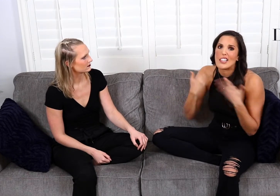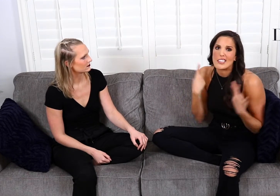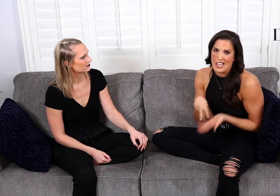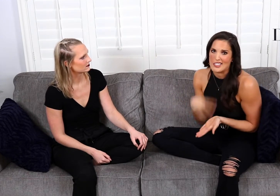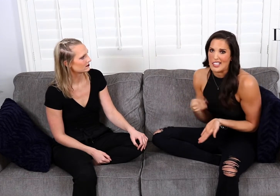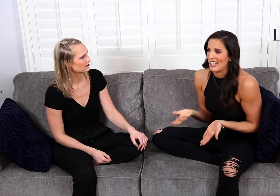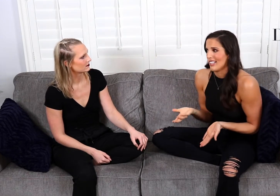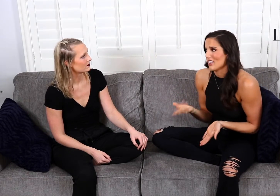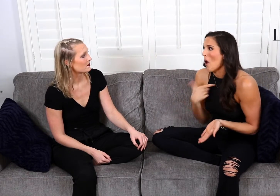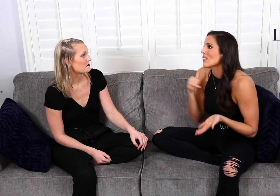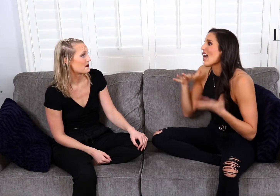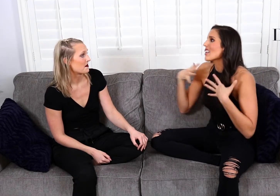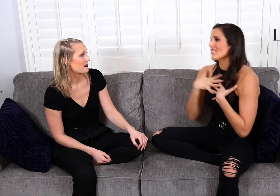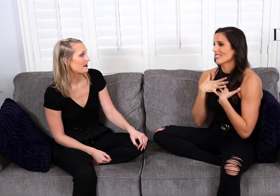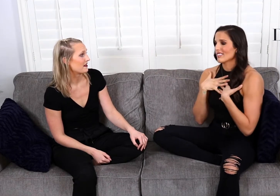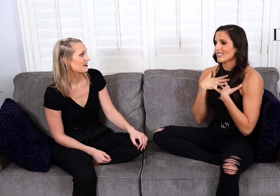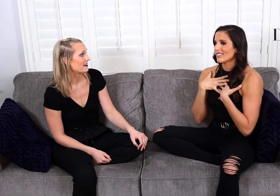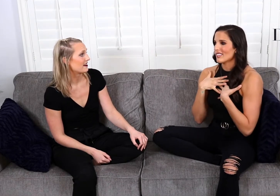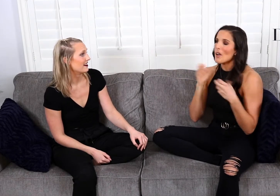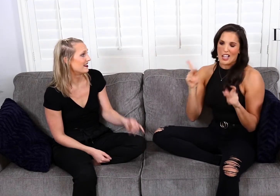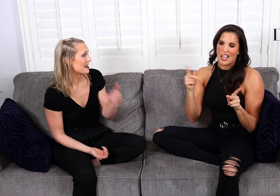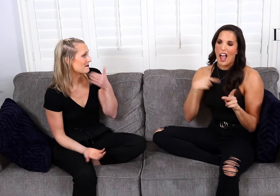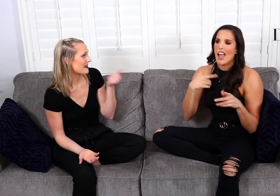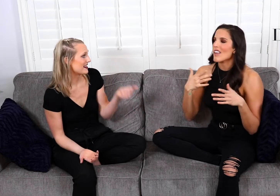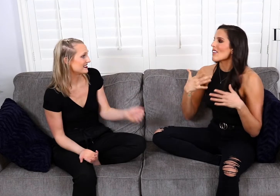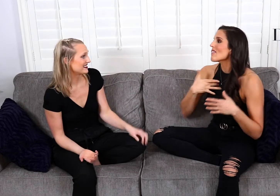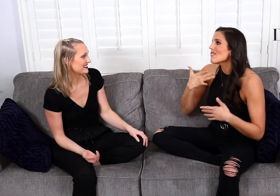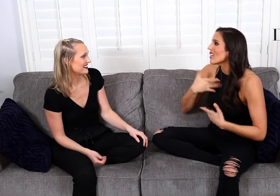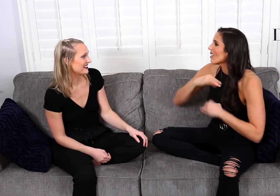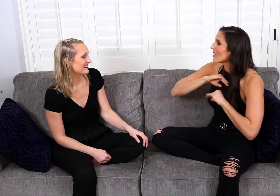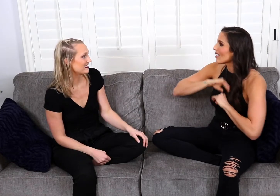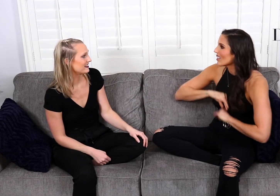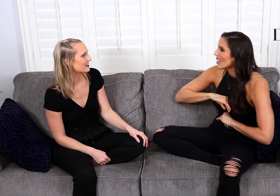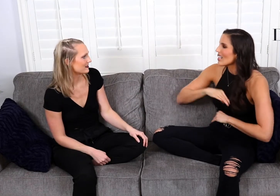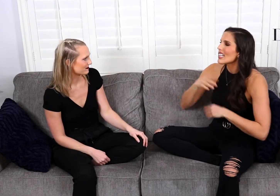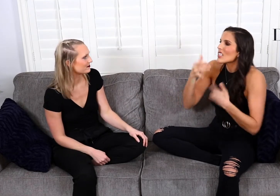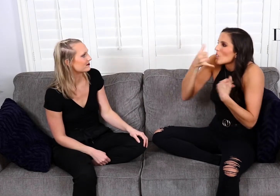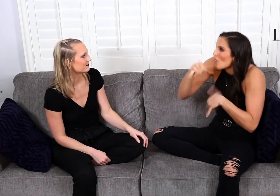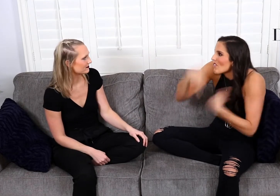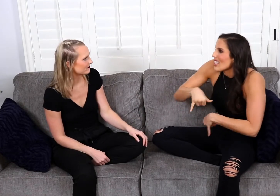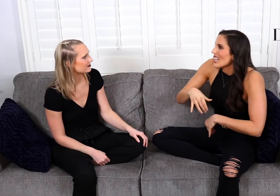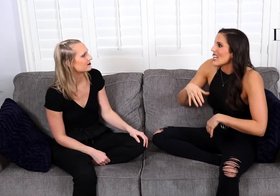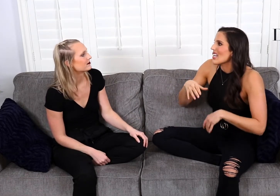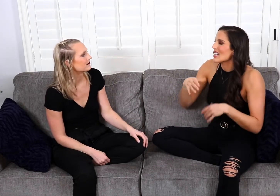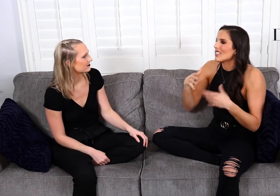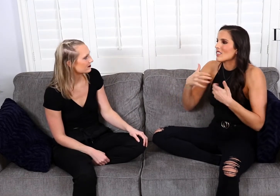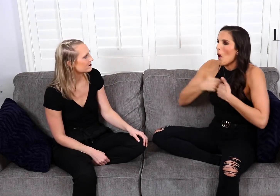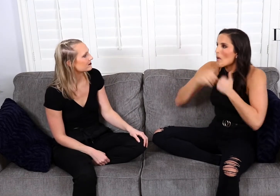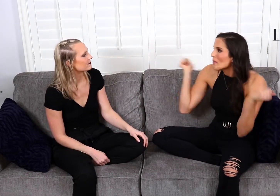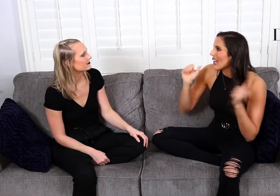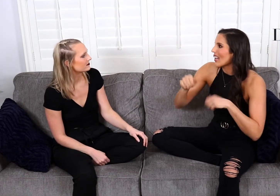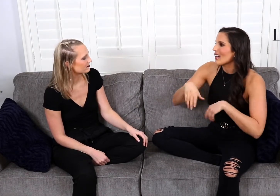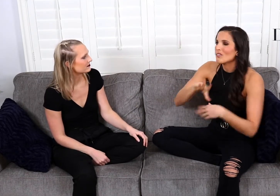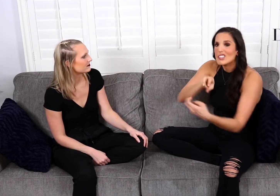and then he started dancing! So I was like, “I can breathe!” and he was goofy and he opened up